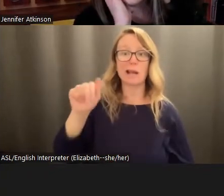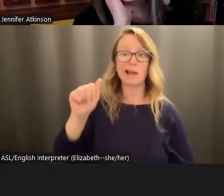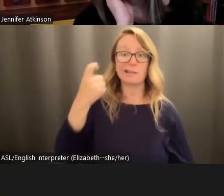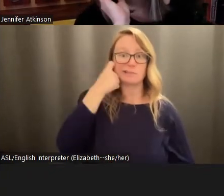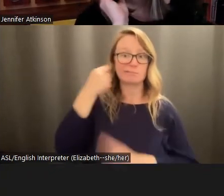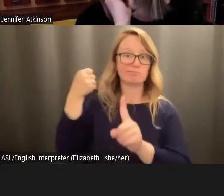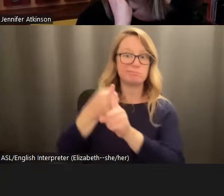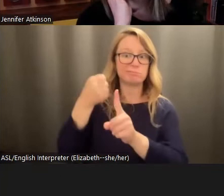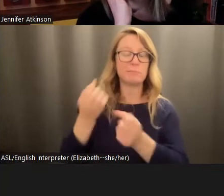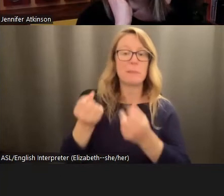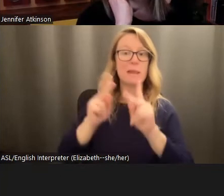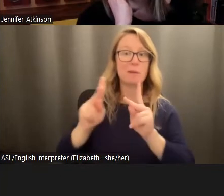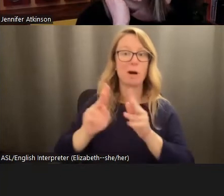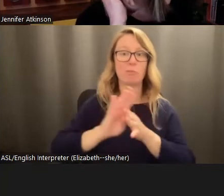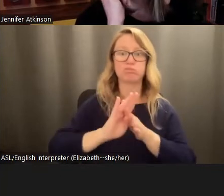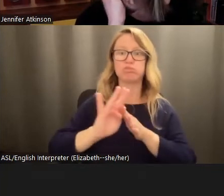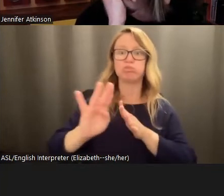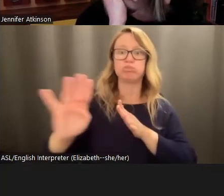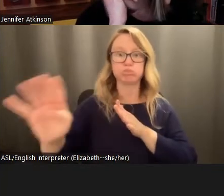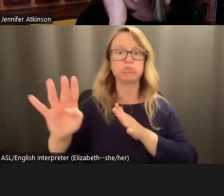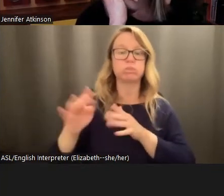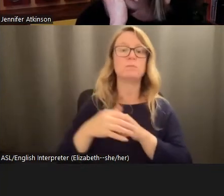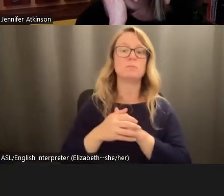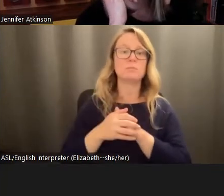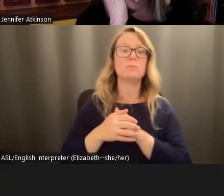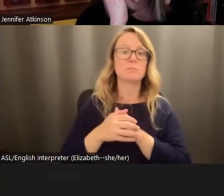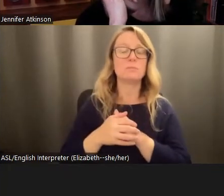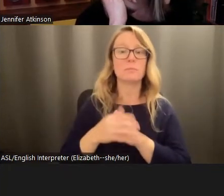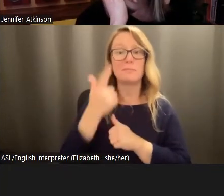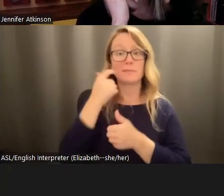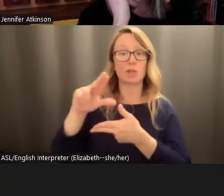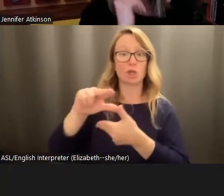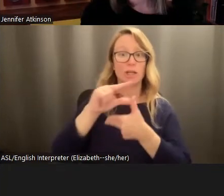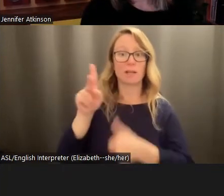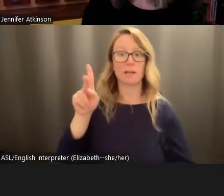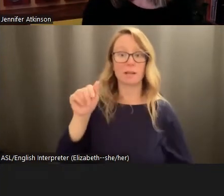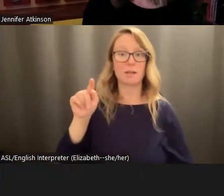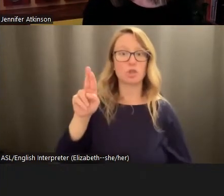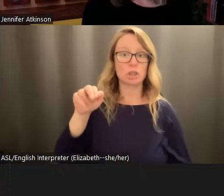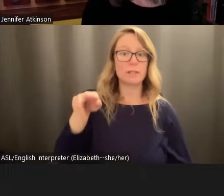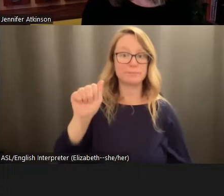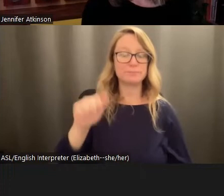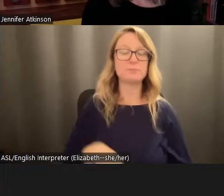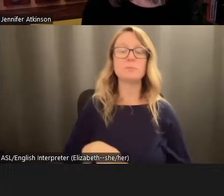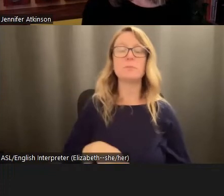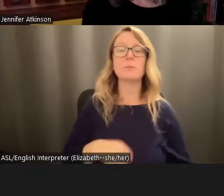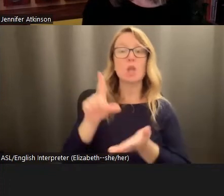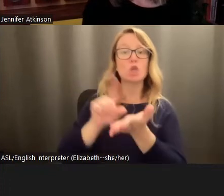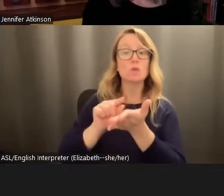people evacuated from Lake Pontchartrain as a result of Hurricane Katrina. And a newspaper hired me to track some